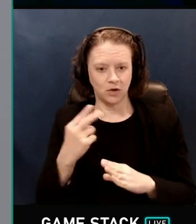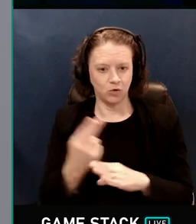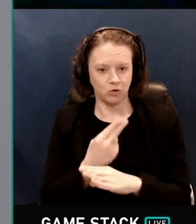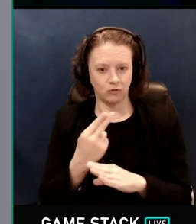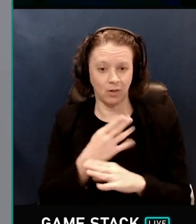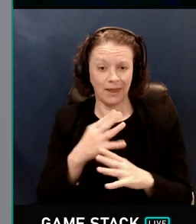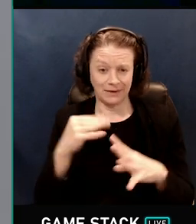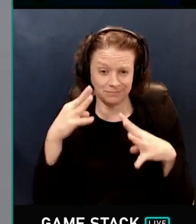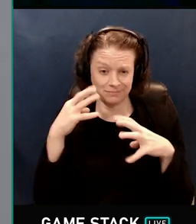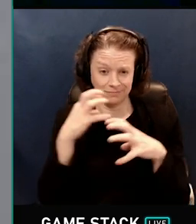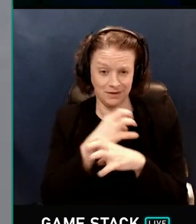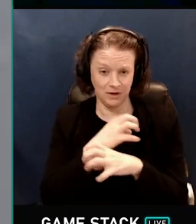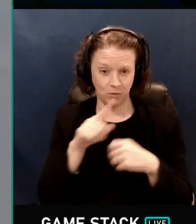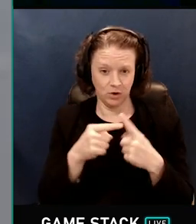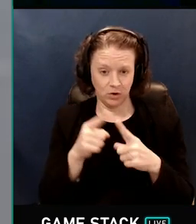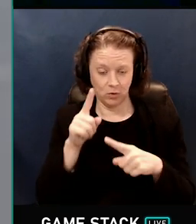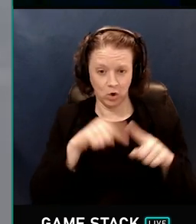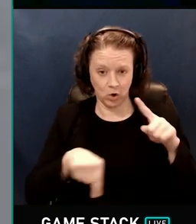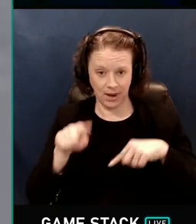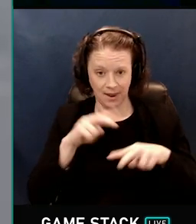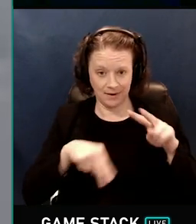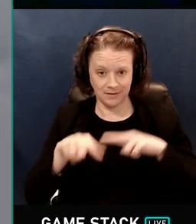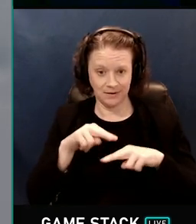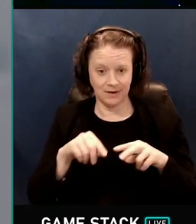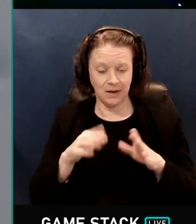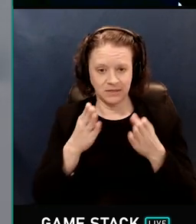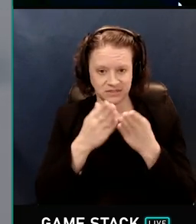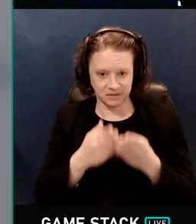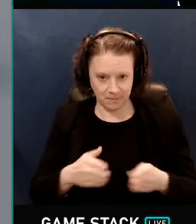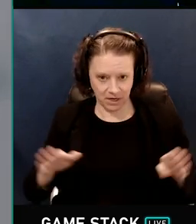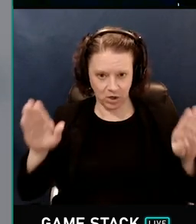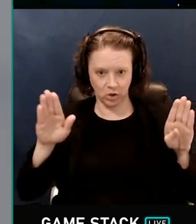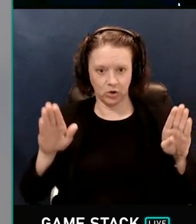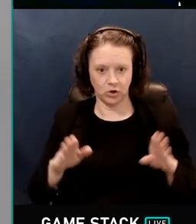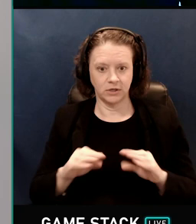complicated, when you start looking at specular distributions.